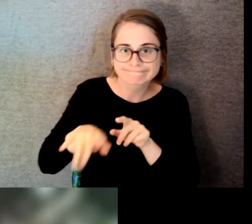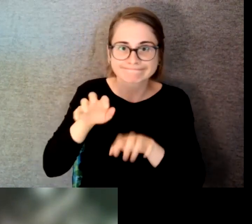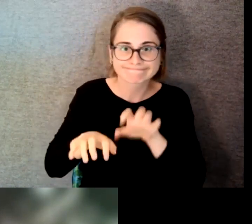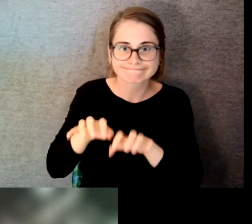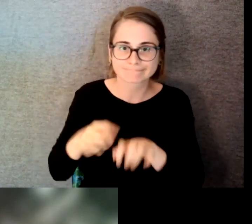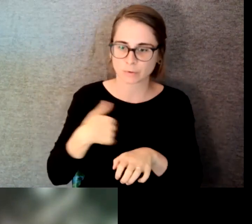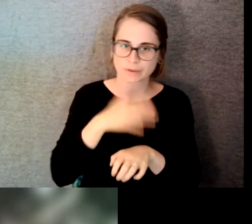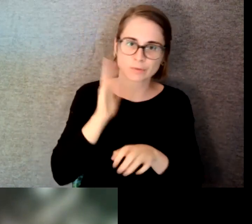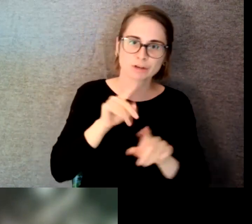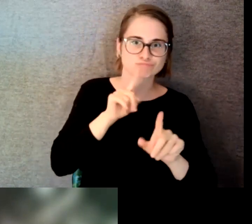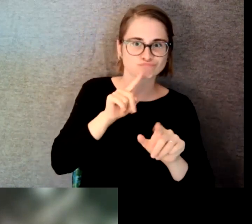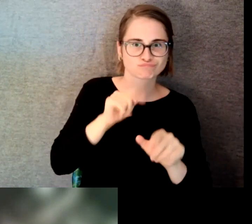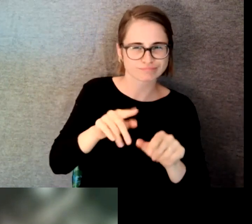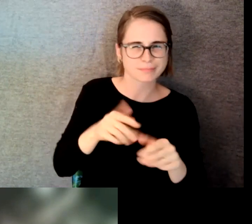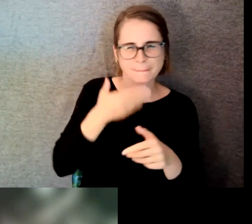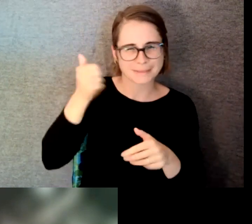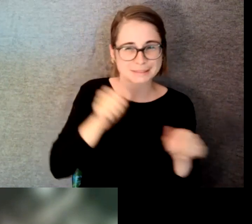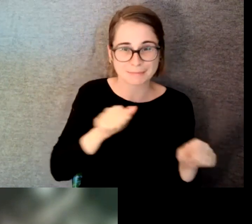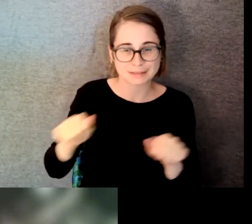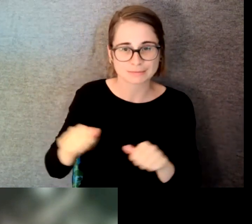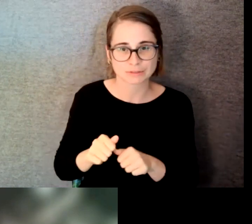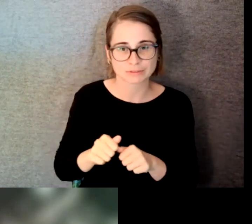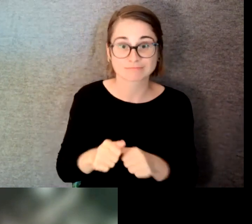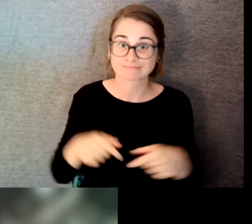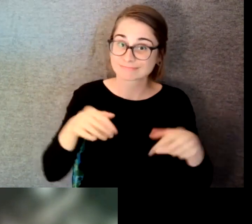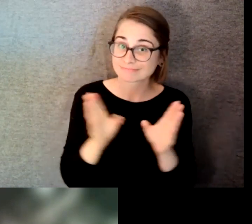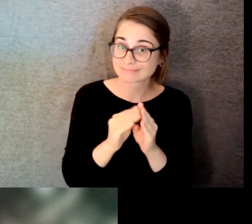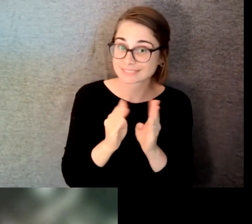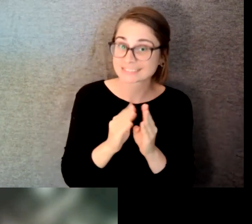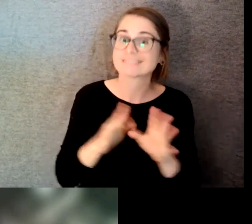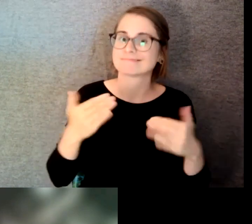throughout the webinar live captioning is also being provided and found via the link